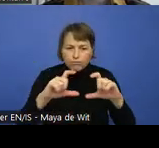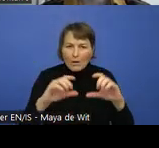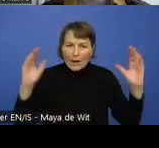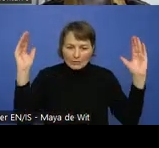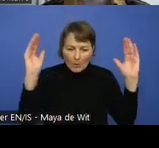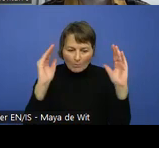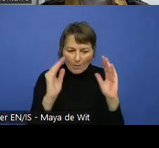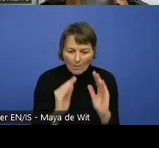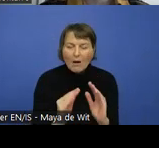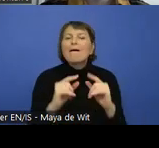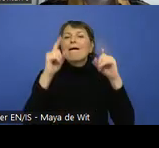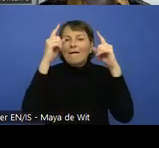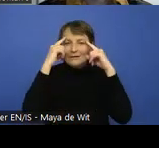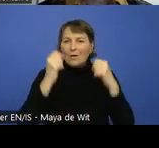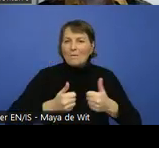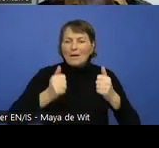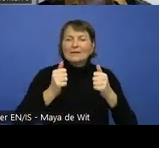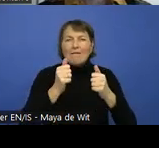each of them.